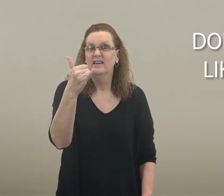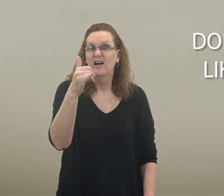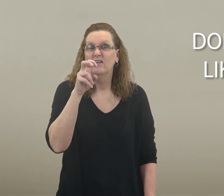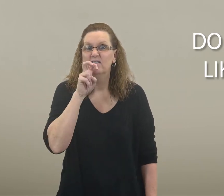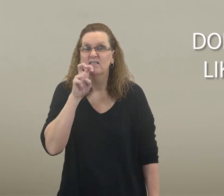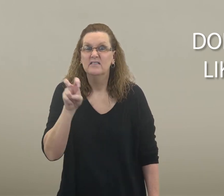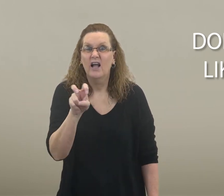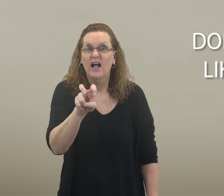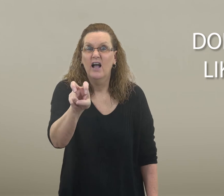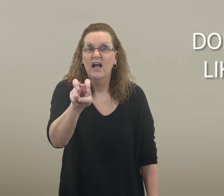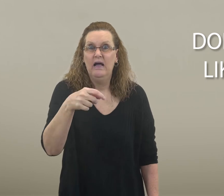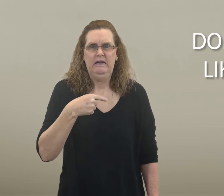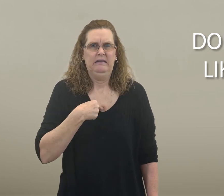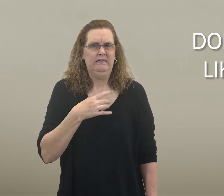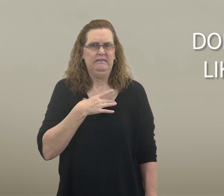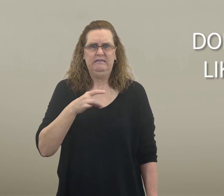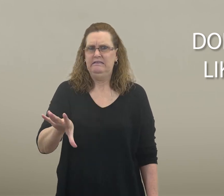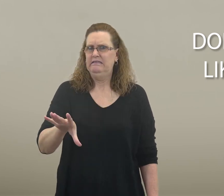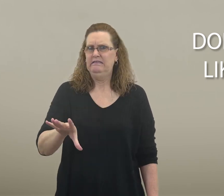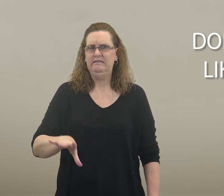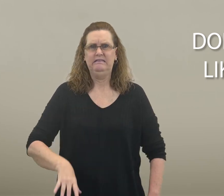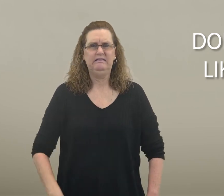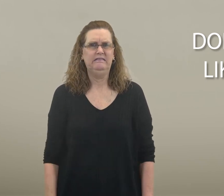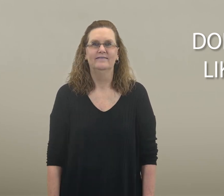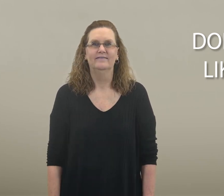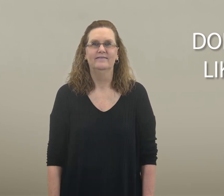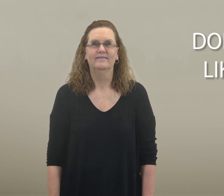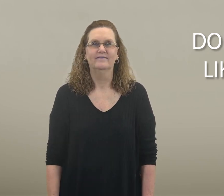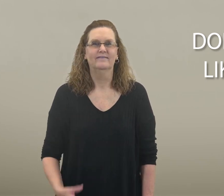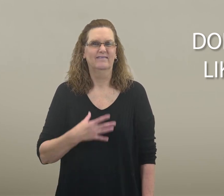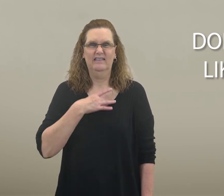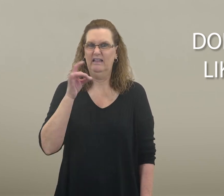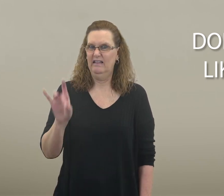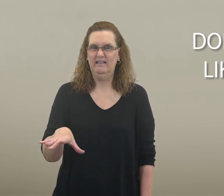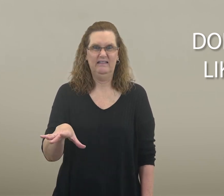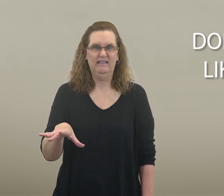I don't like the big yellow snake. don't like